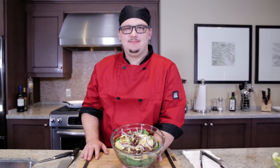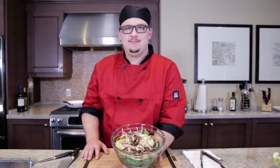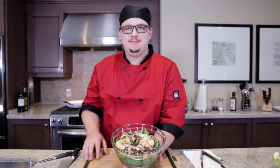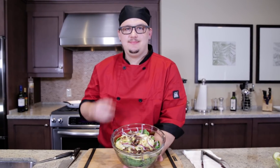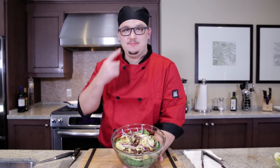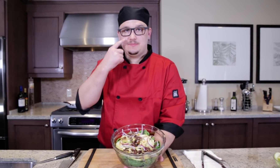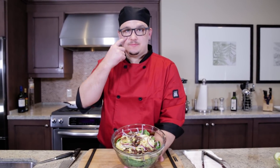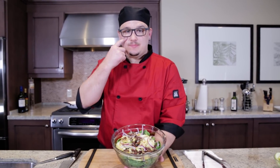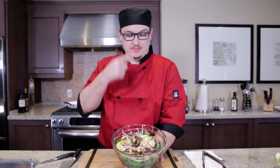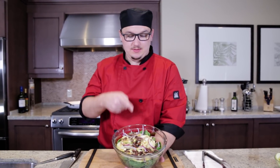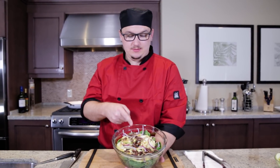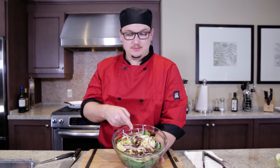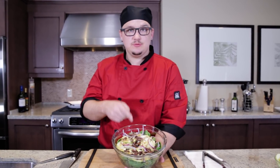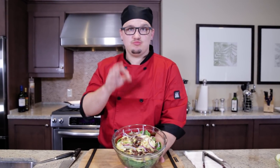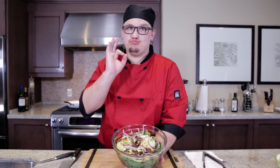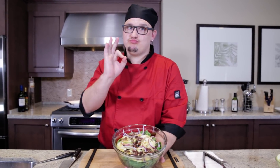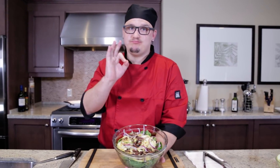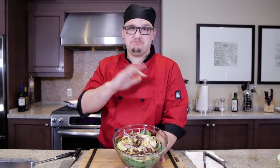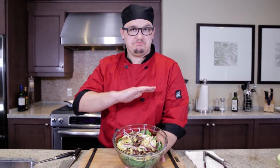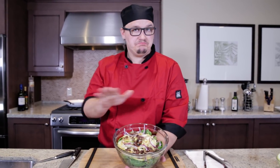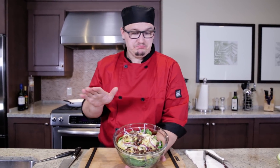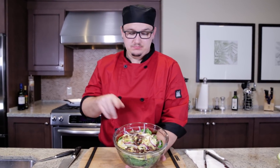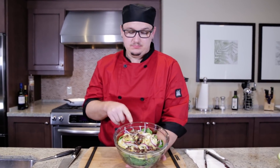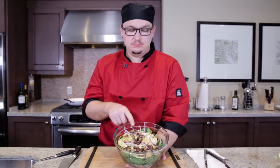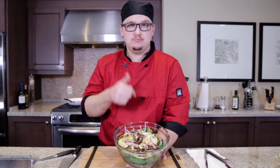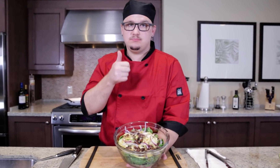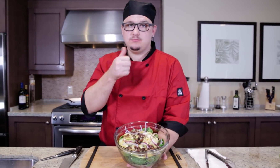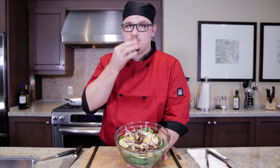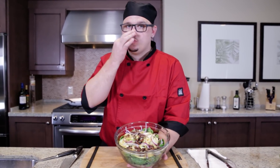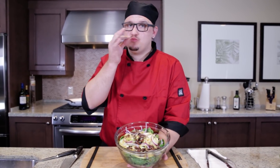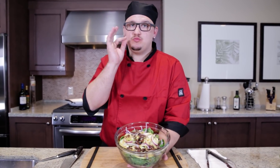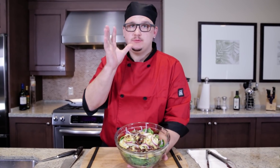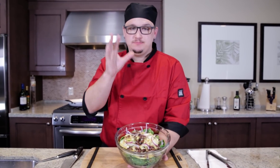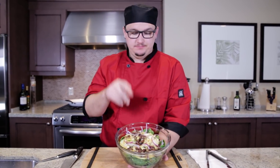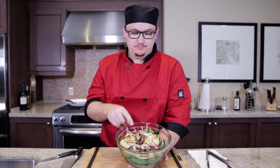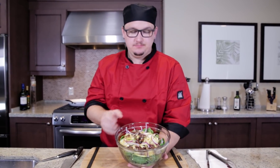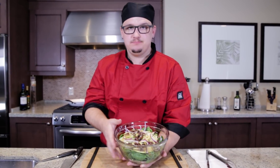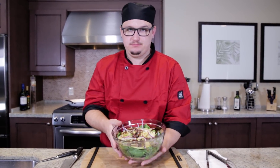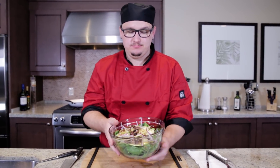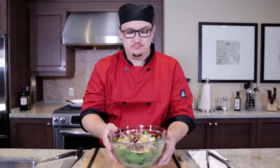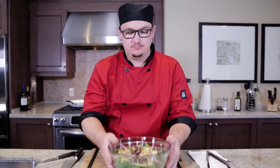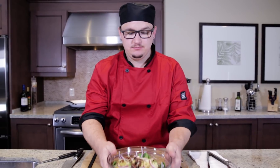The finished dish looks great!